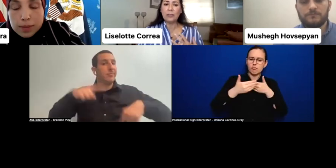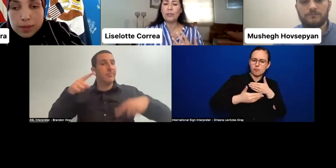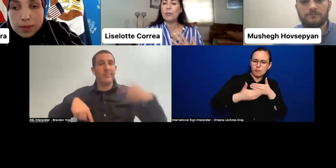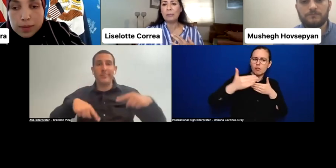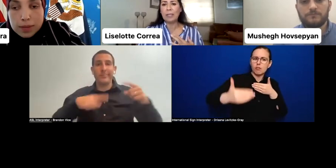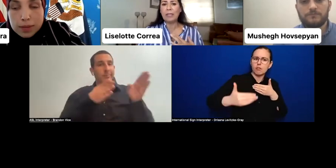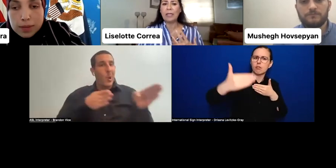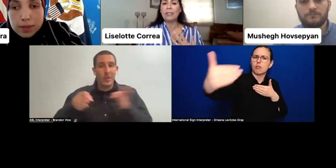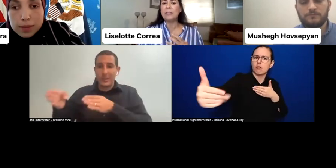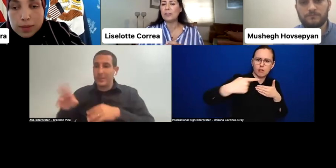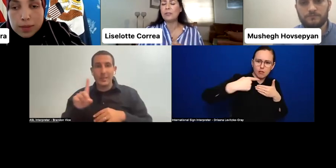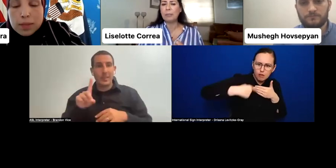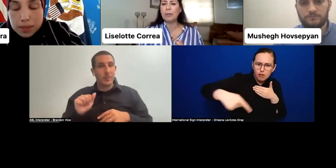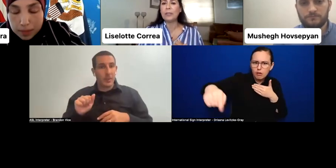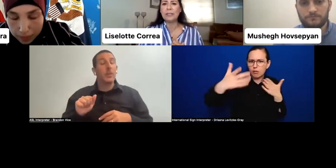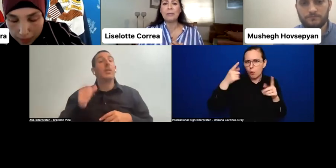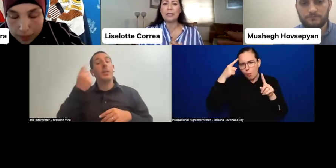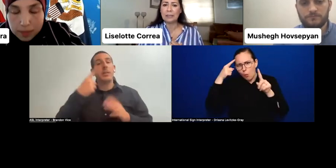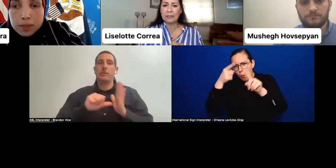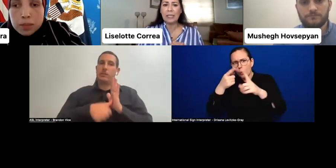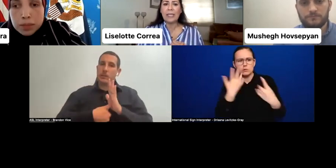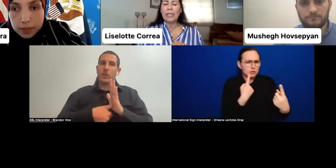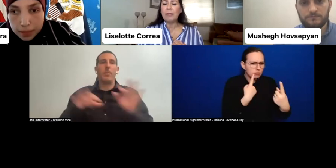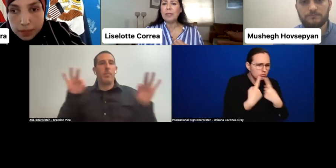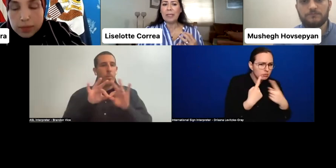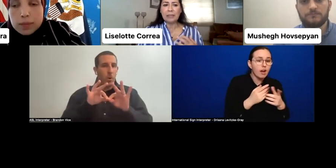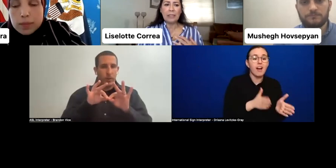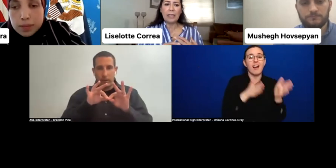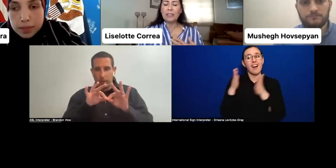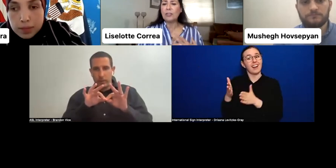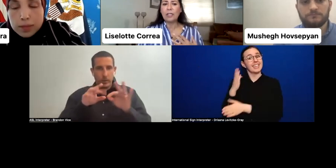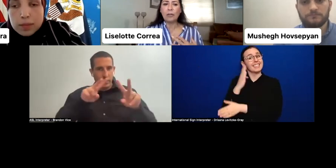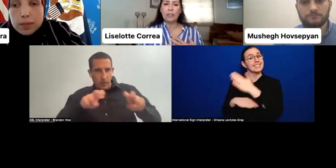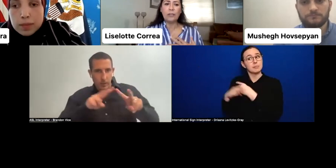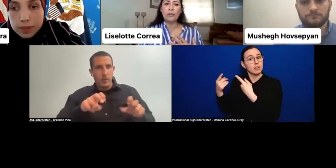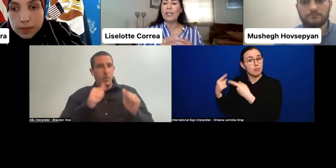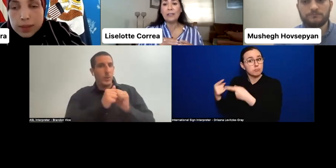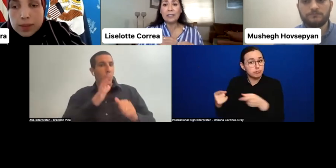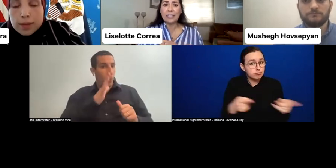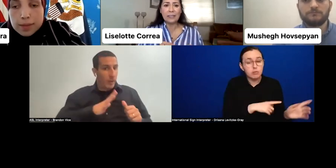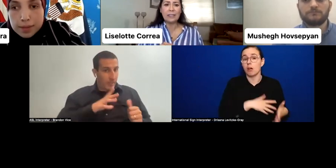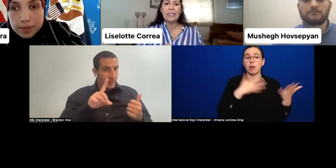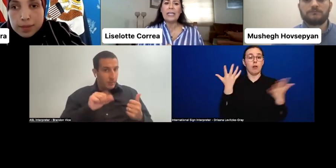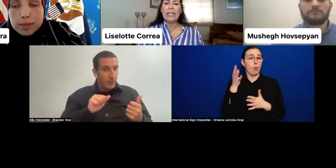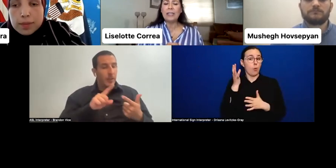to women and Indigenous people with disabilities, implementing action according to their needs,